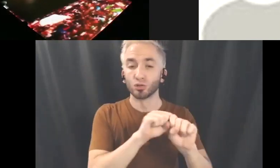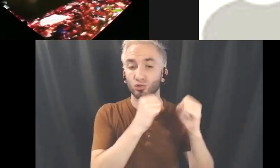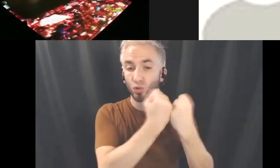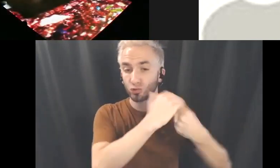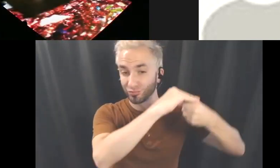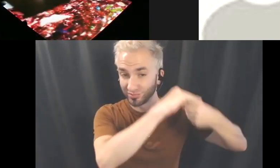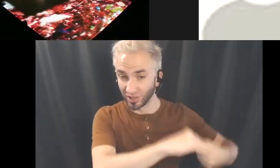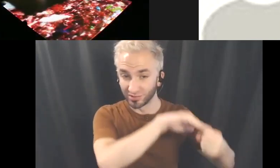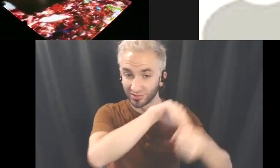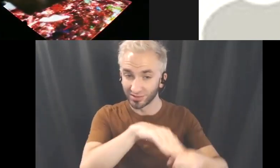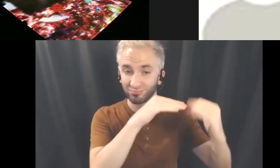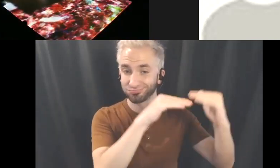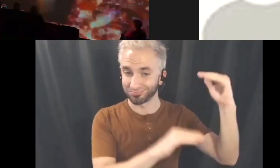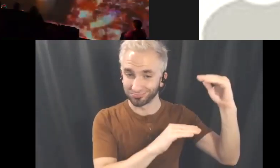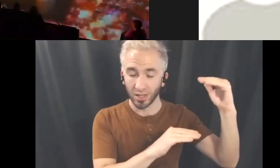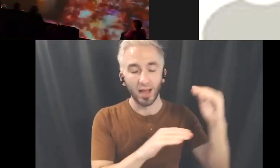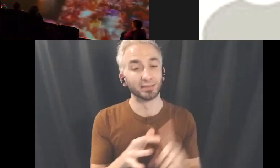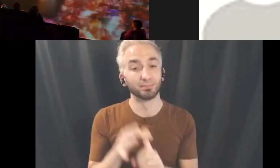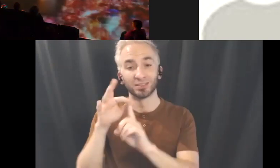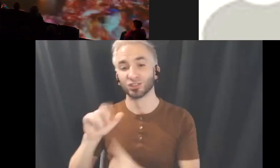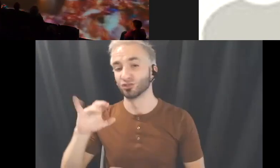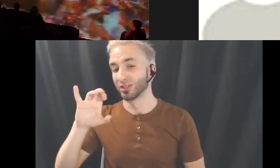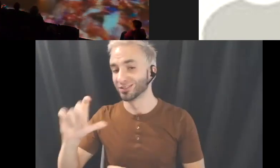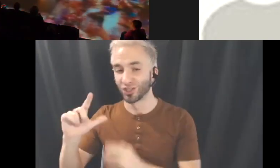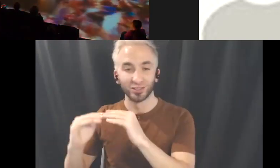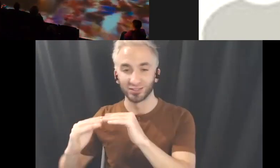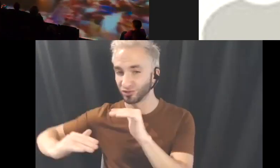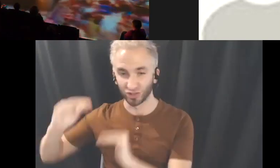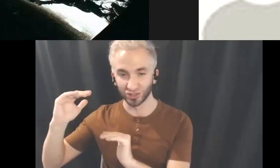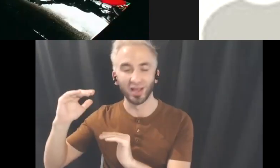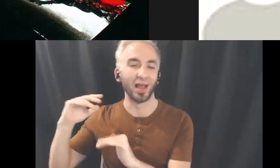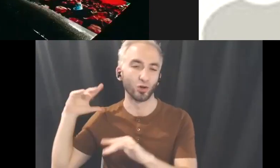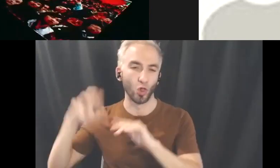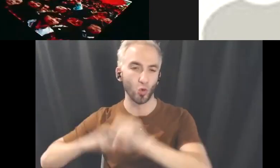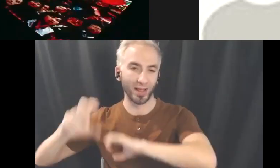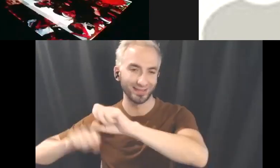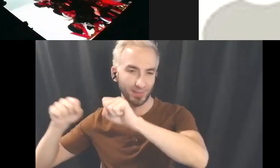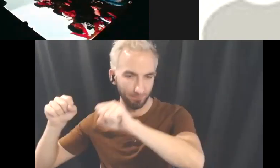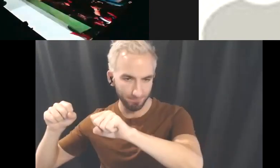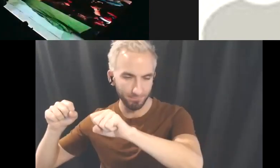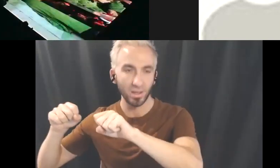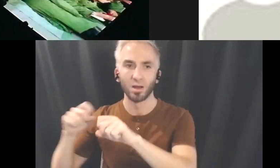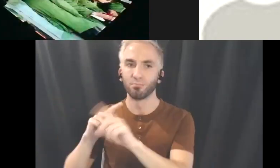especially racial injustices and colonialism as well but these are definitely not topics